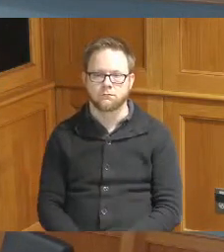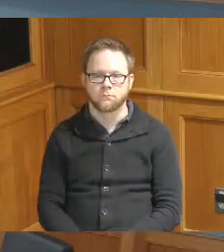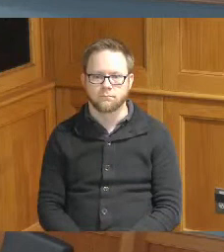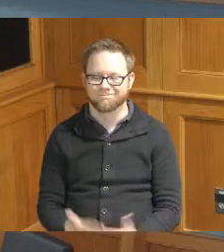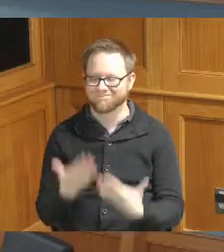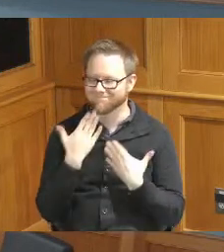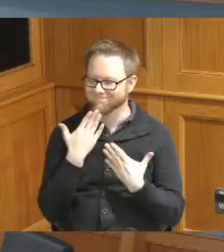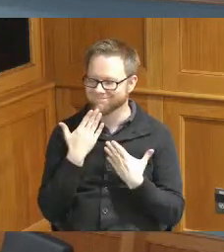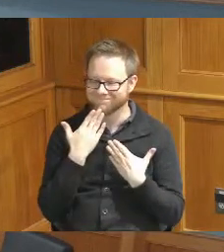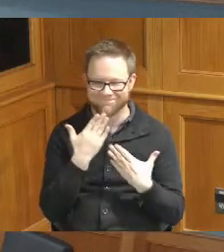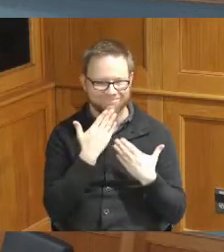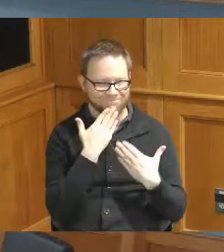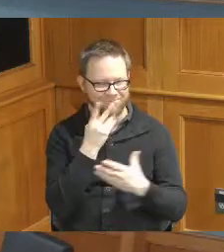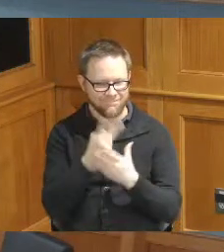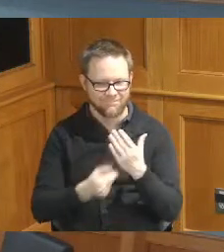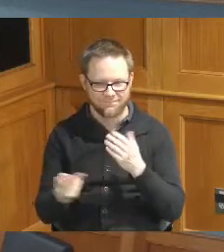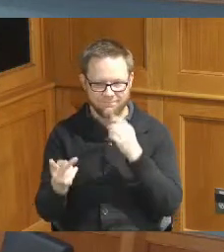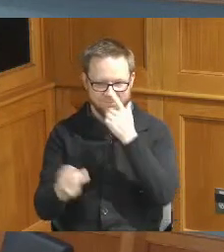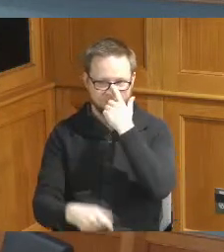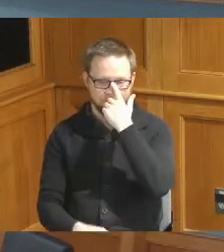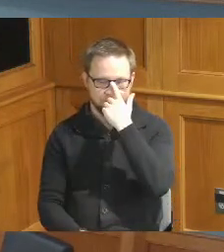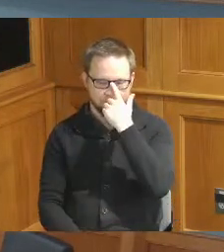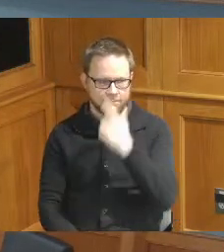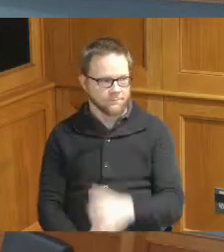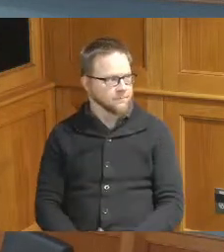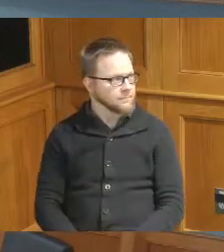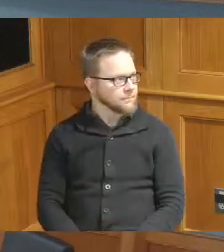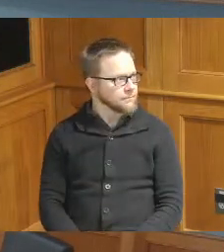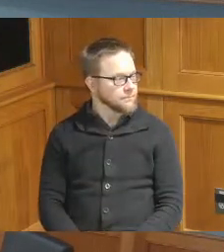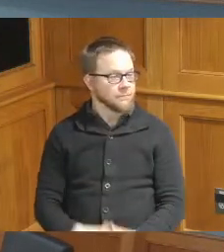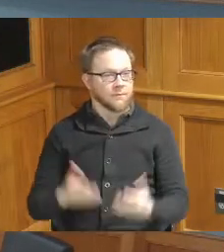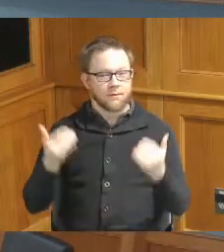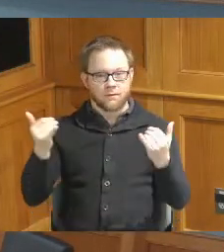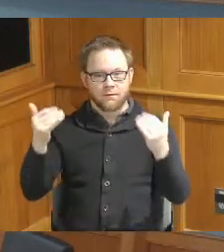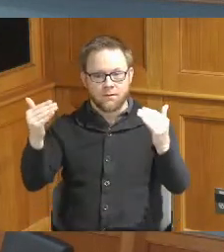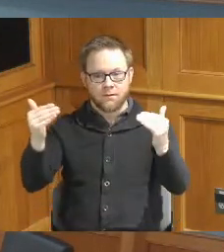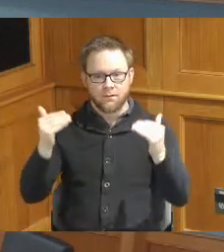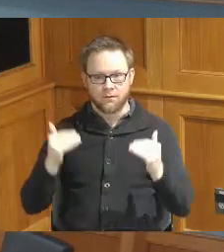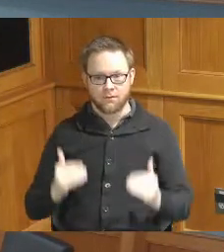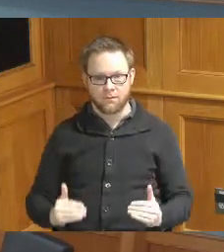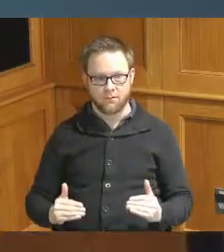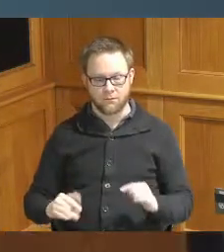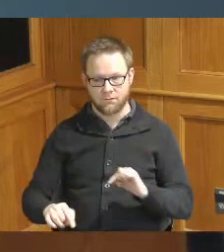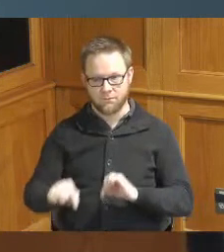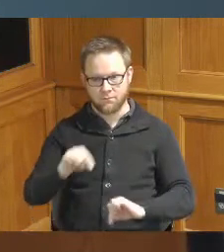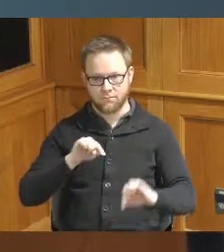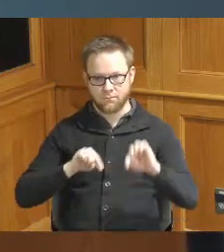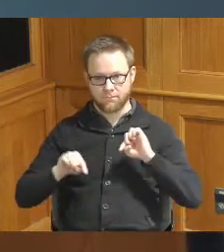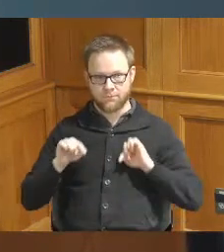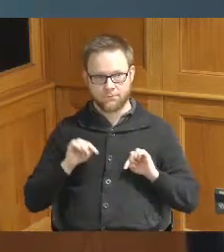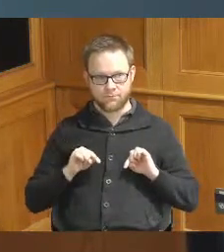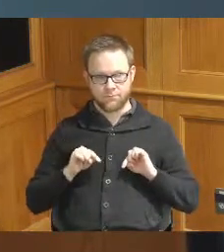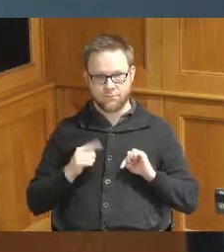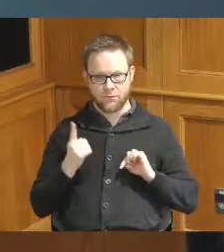you thank you both thank you thank you now we will go back to we have one public comment